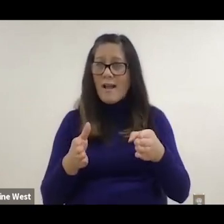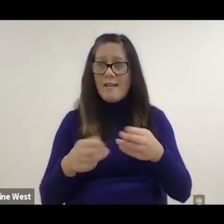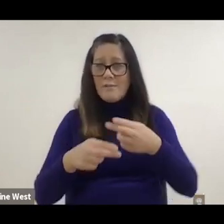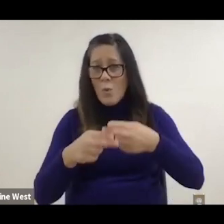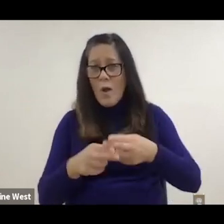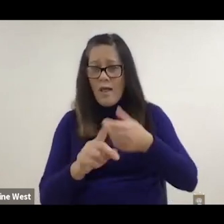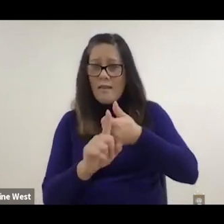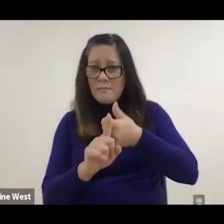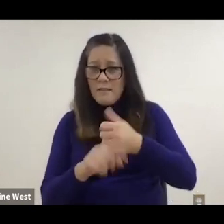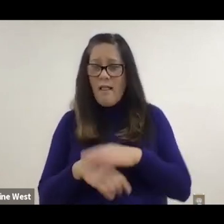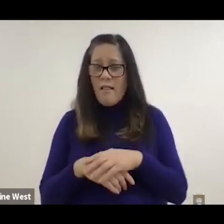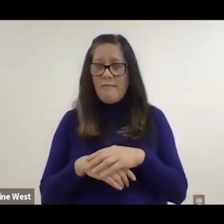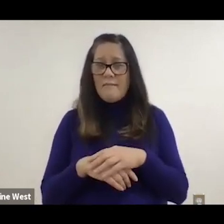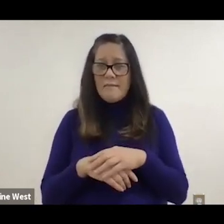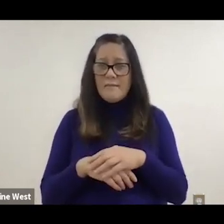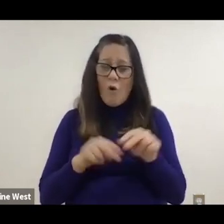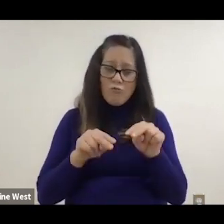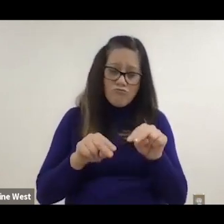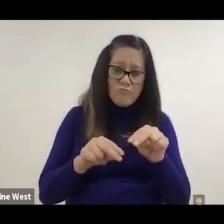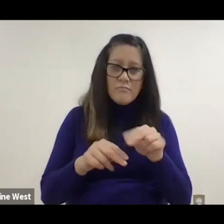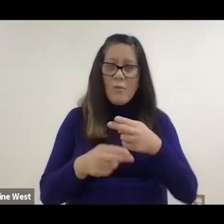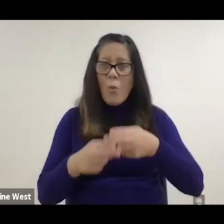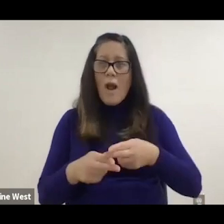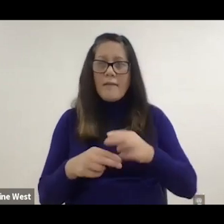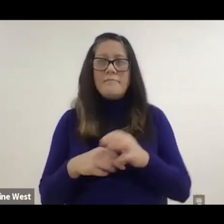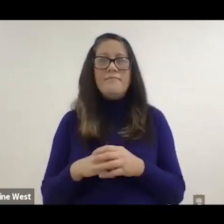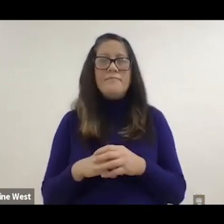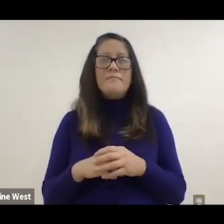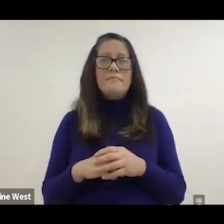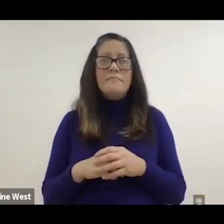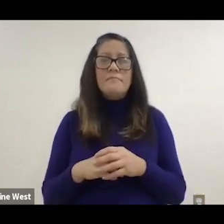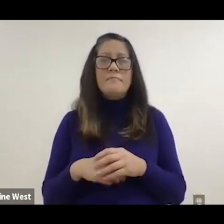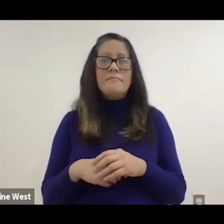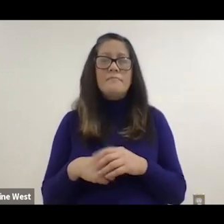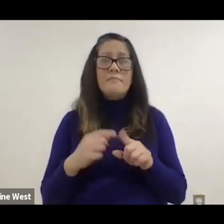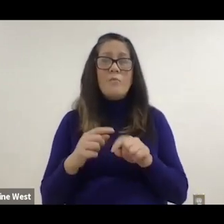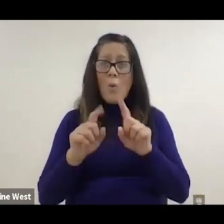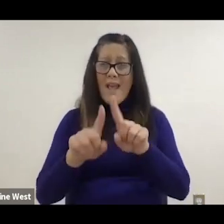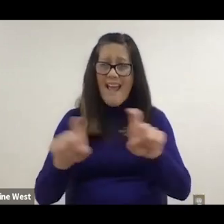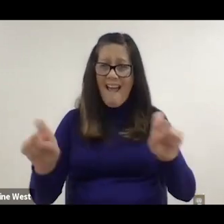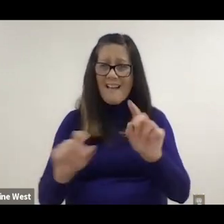themselves or track their weight. And when we ask people, they've often if only weigh